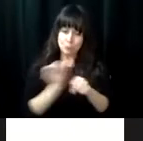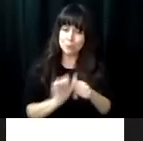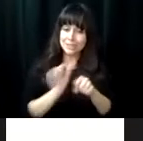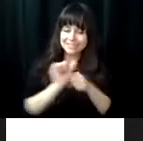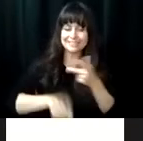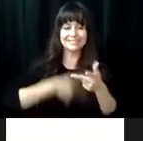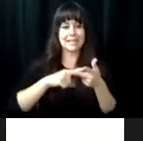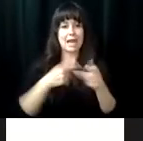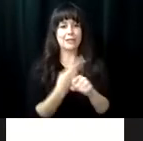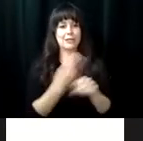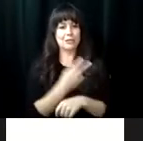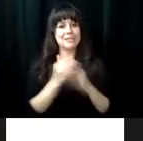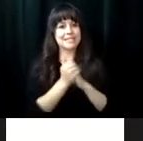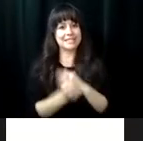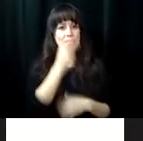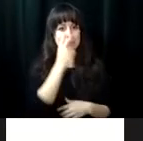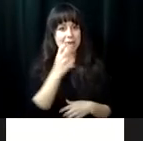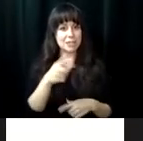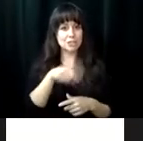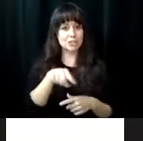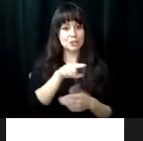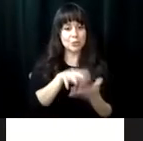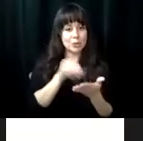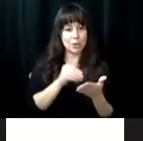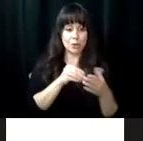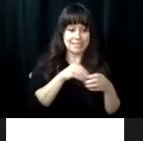VRCBVI training program, come prepared to have fun, work hard